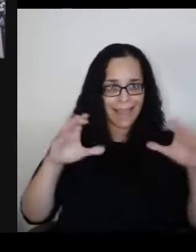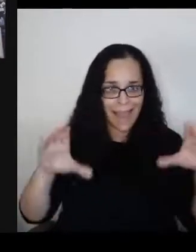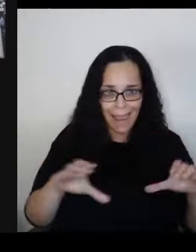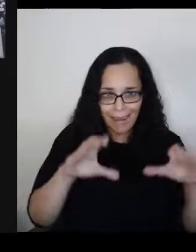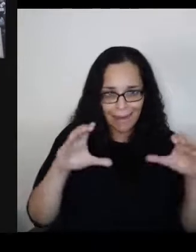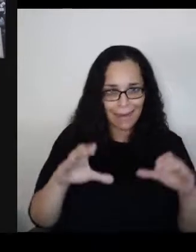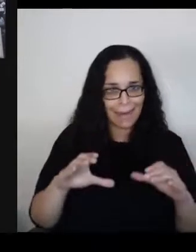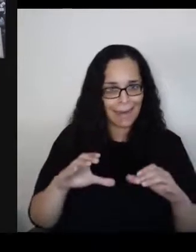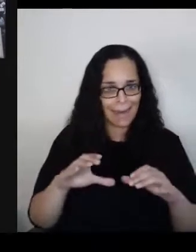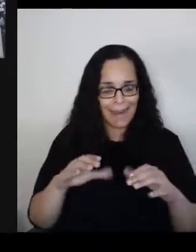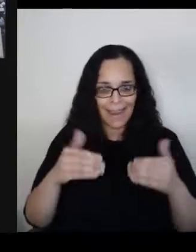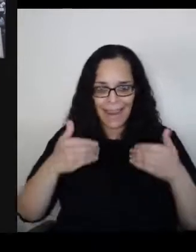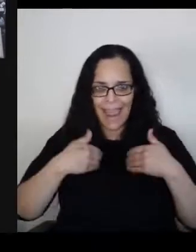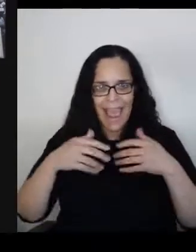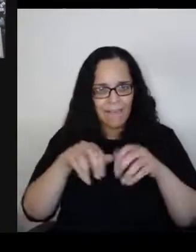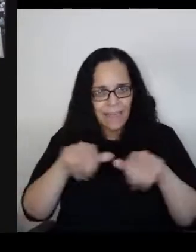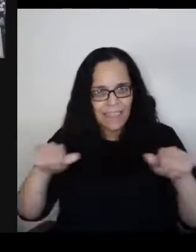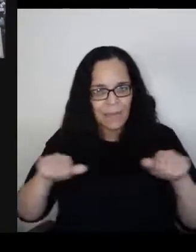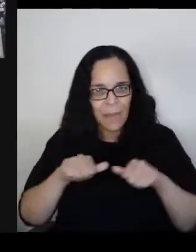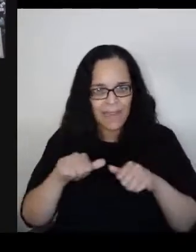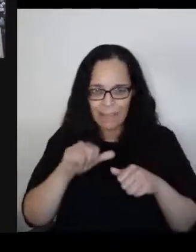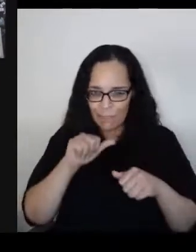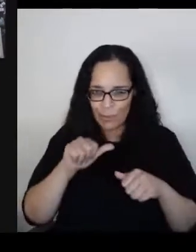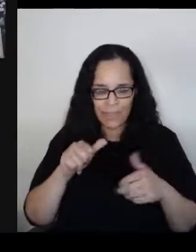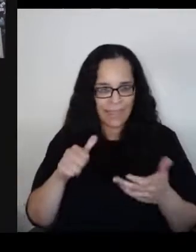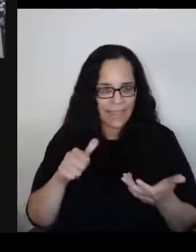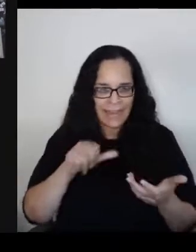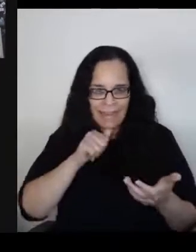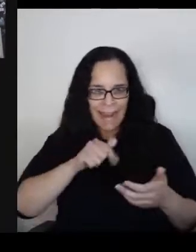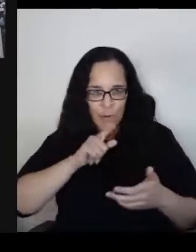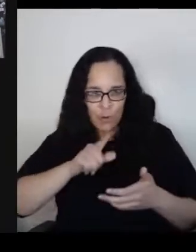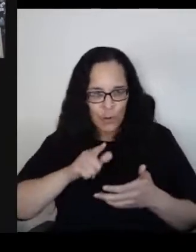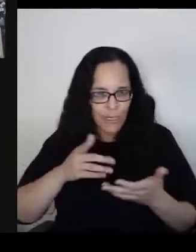How do we live through a moment like this? Sonja, would you start us off?